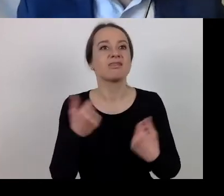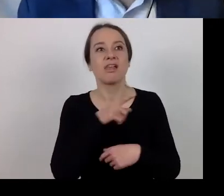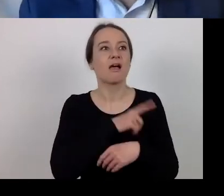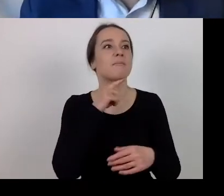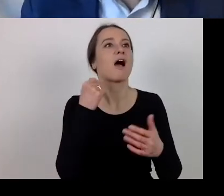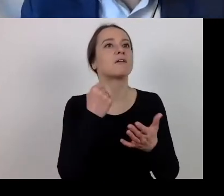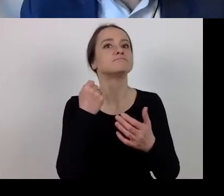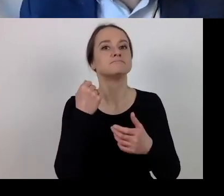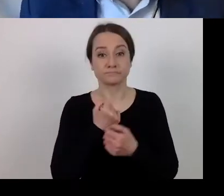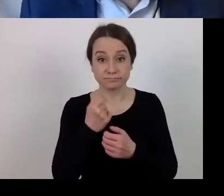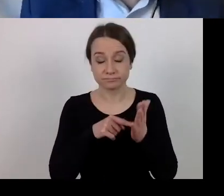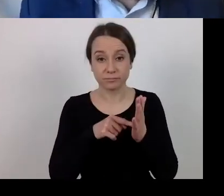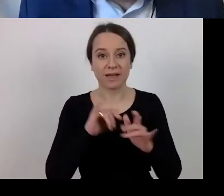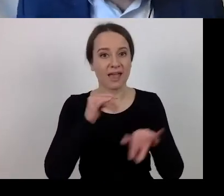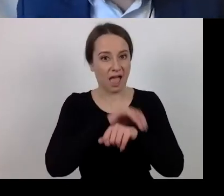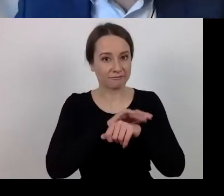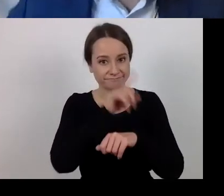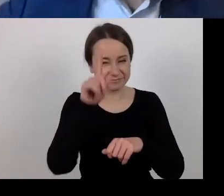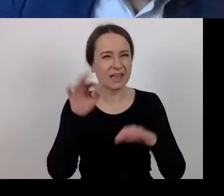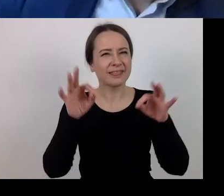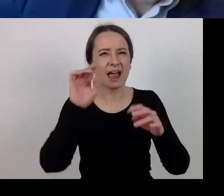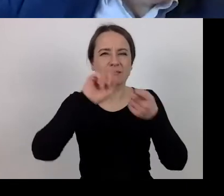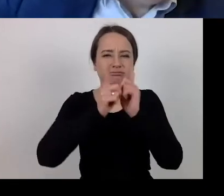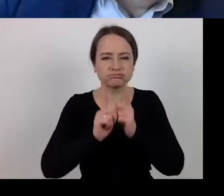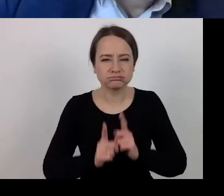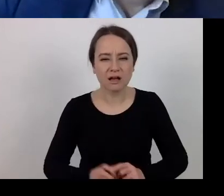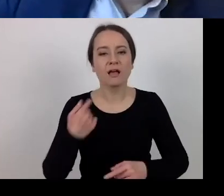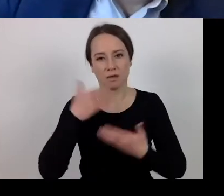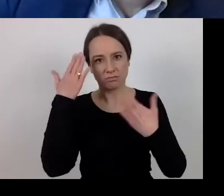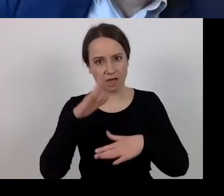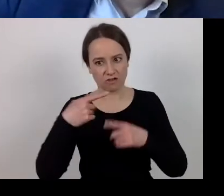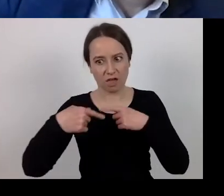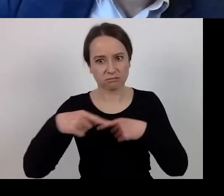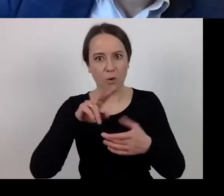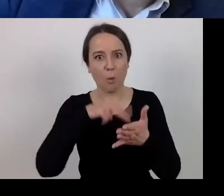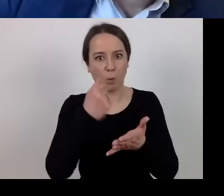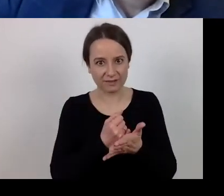will undergo a major reshuffle. I hope that the new law signed by the President